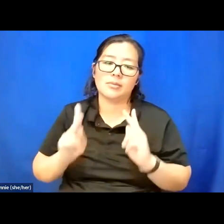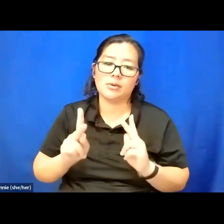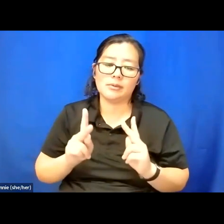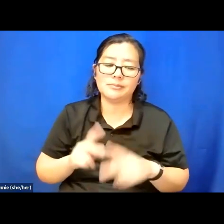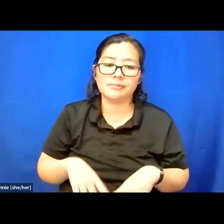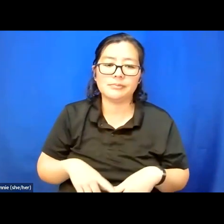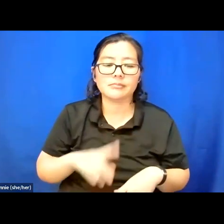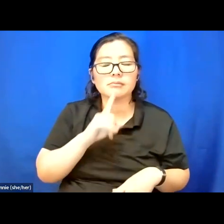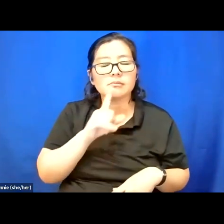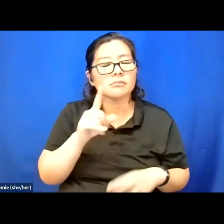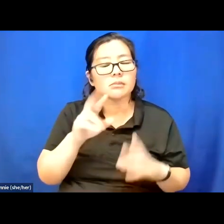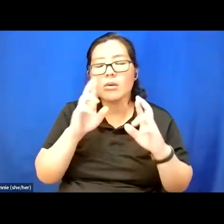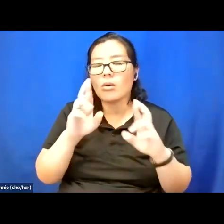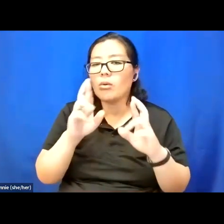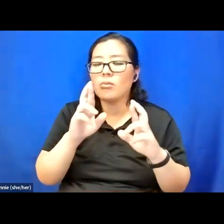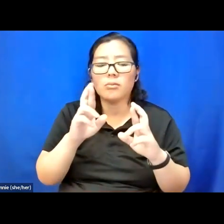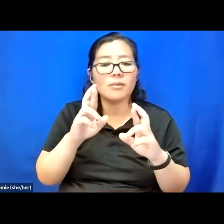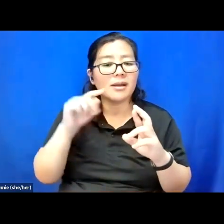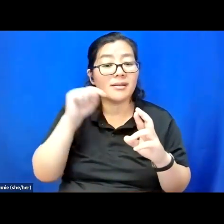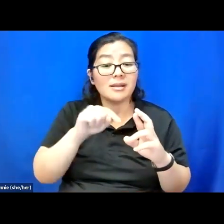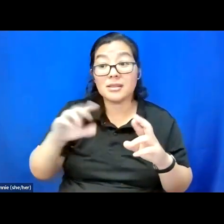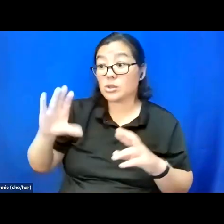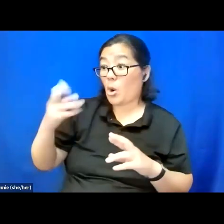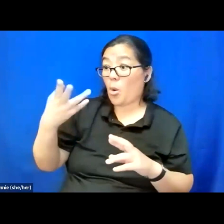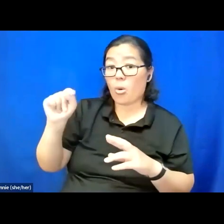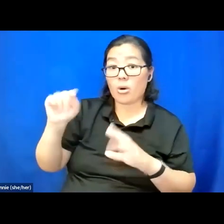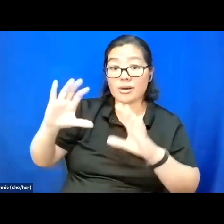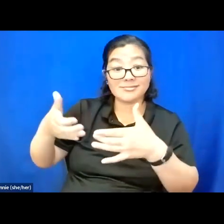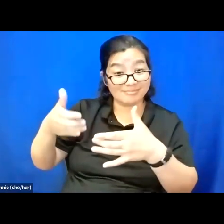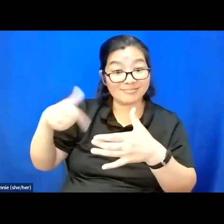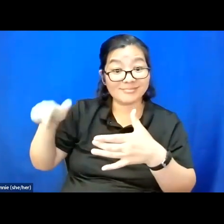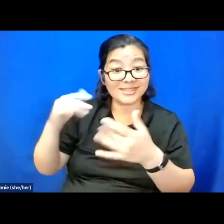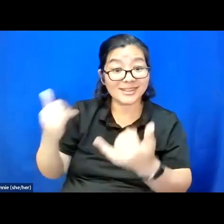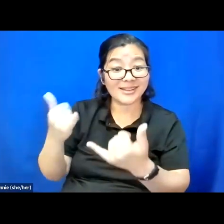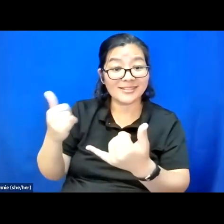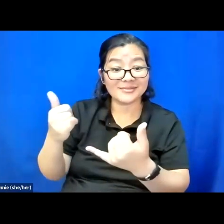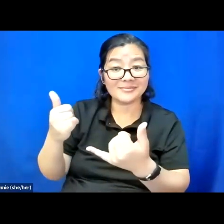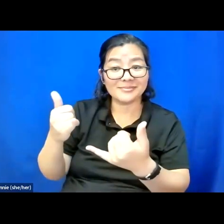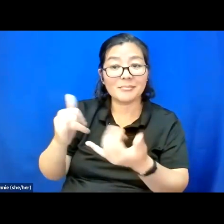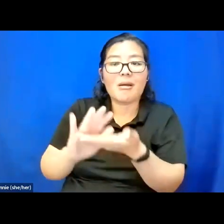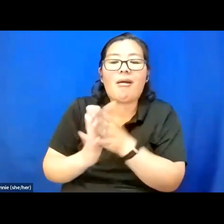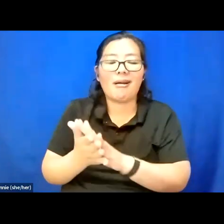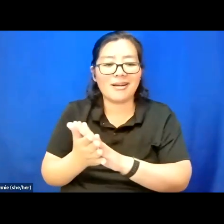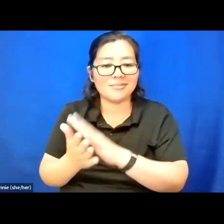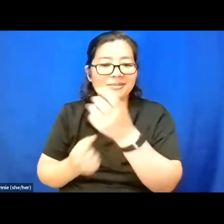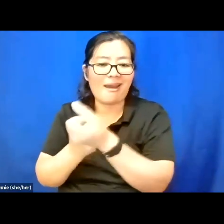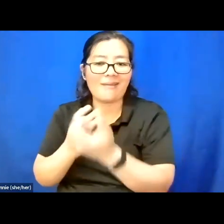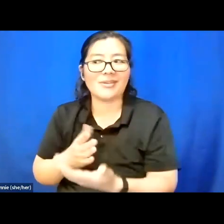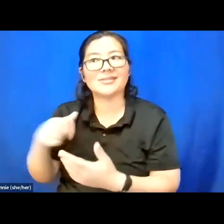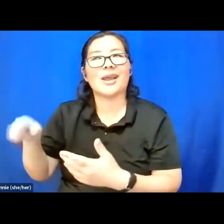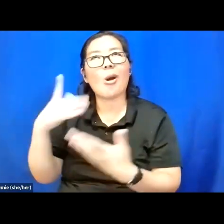And I really hope that this cohort becomes the advocates they always picture themselves being